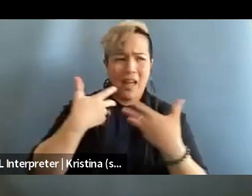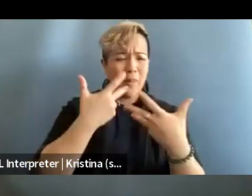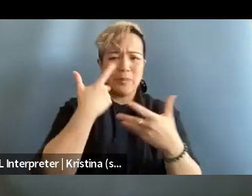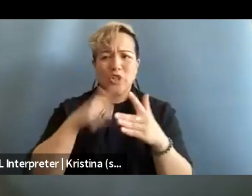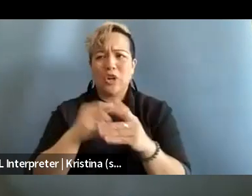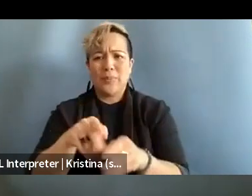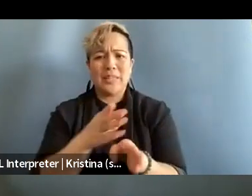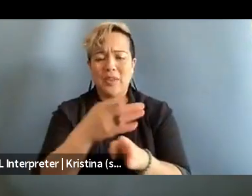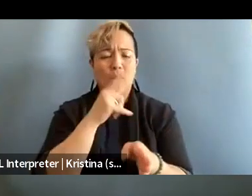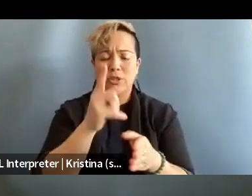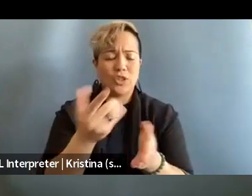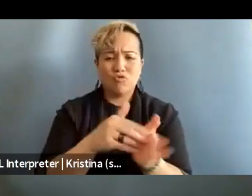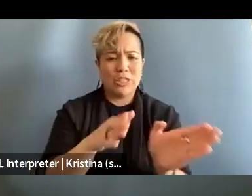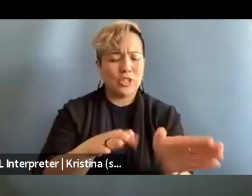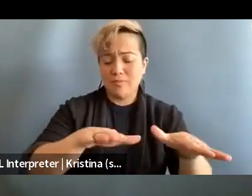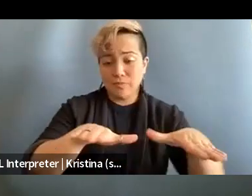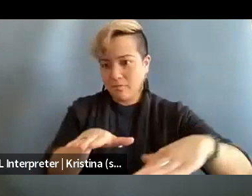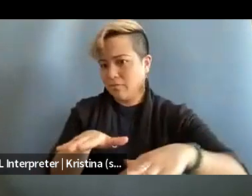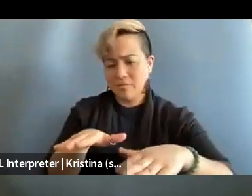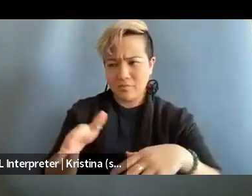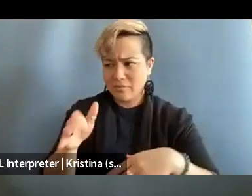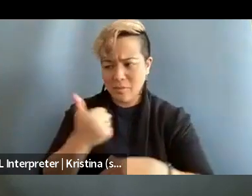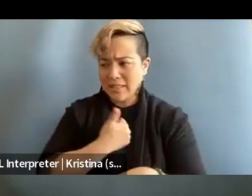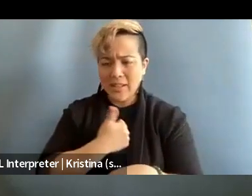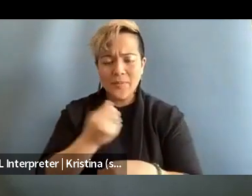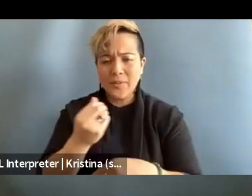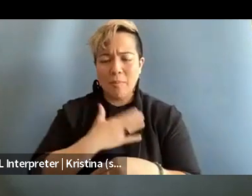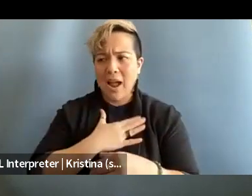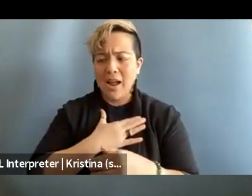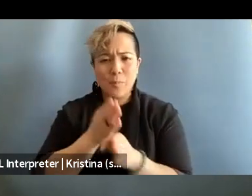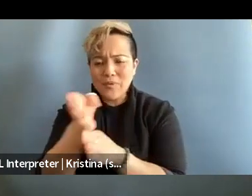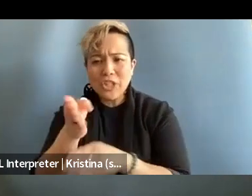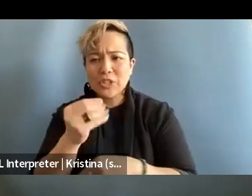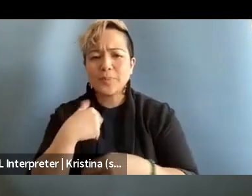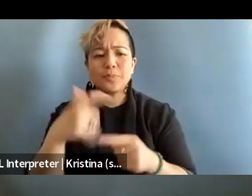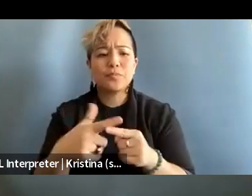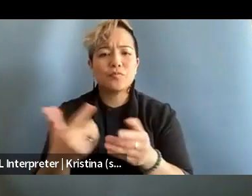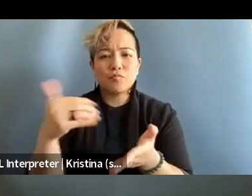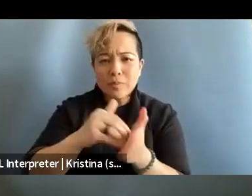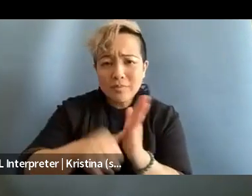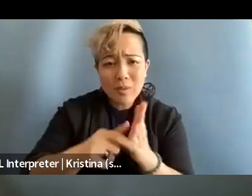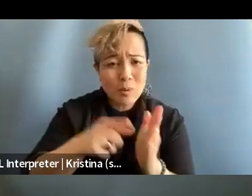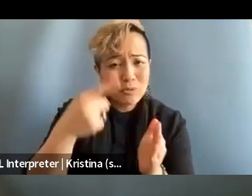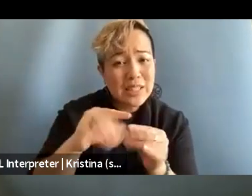to redirect myself and my profession. And I want to reiterate what you said about the impact of